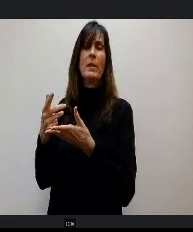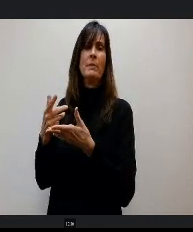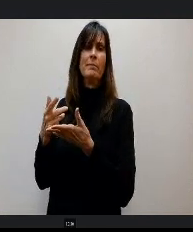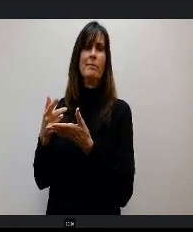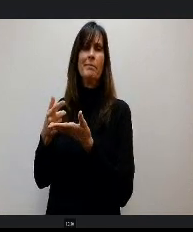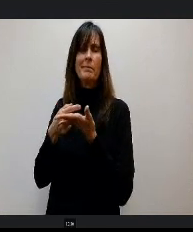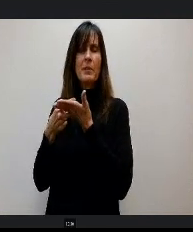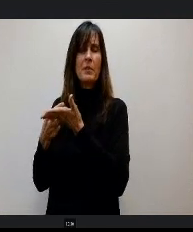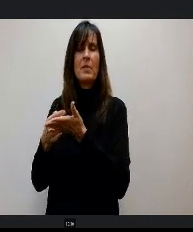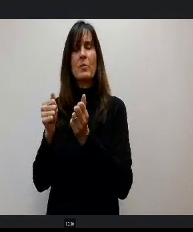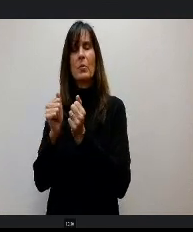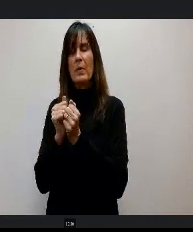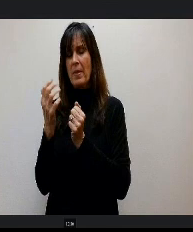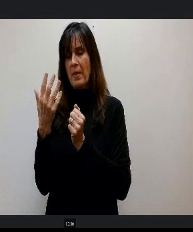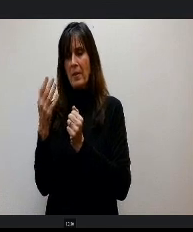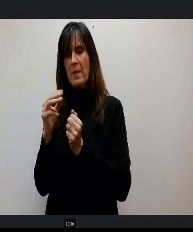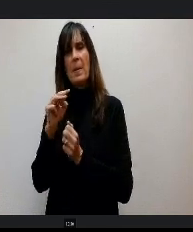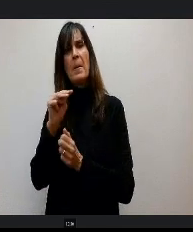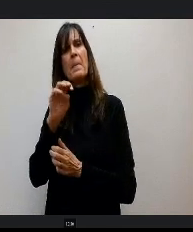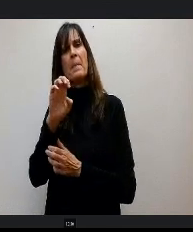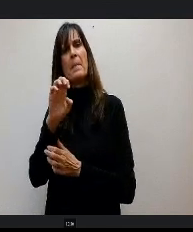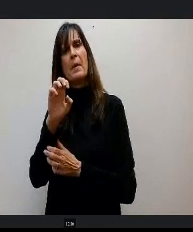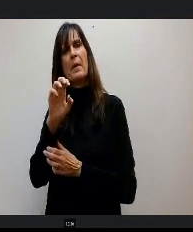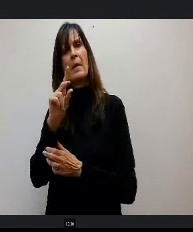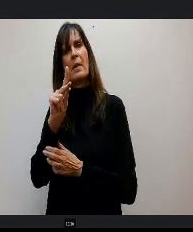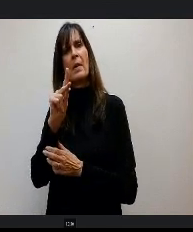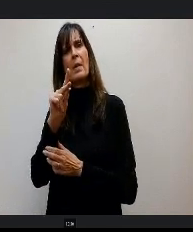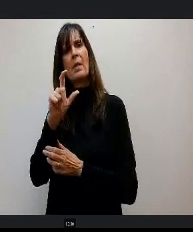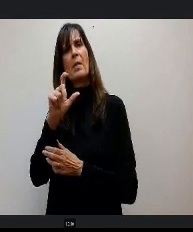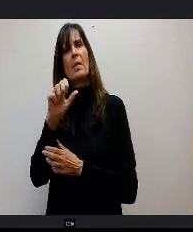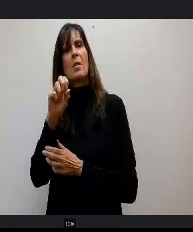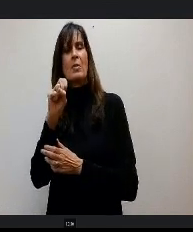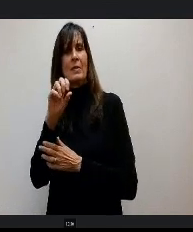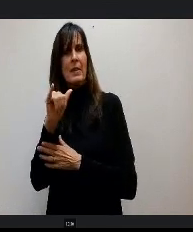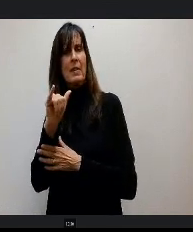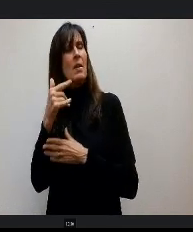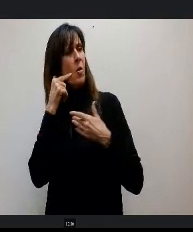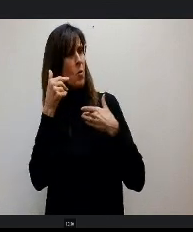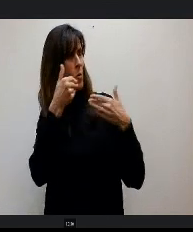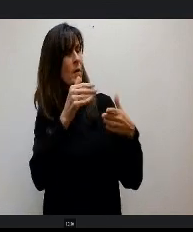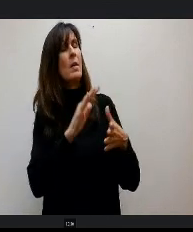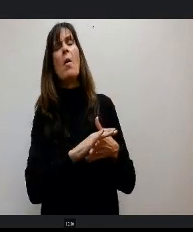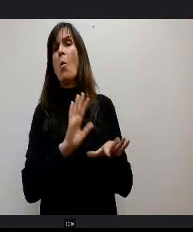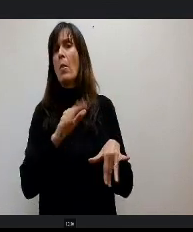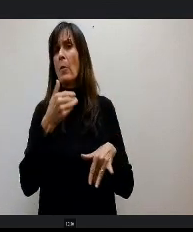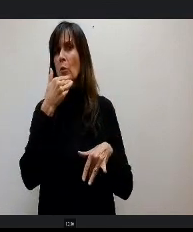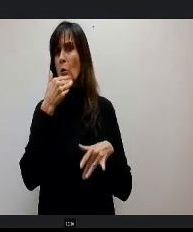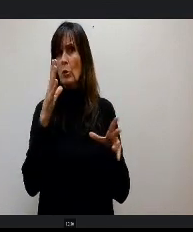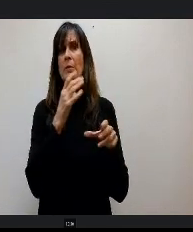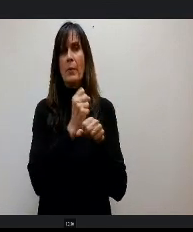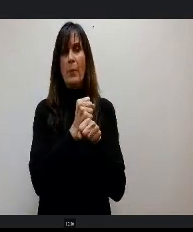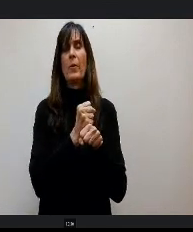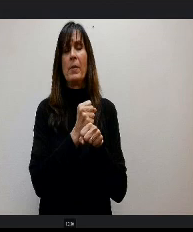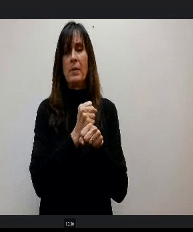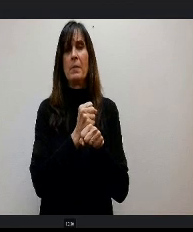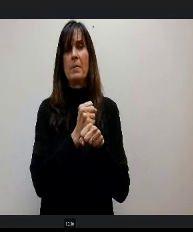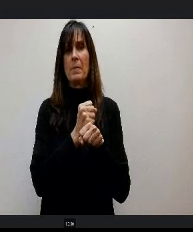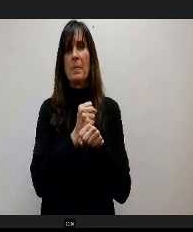McCluskey. So go ahead, that was a great summary. Miss Thompson Superintendent Haber